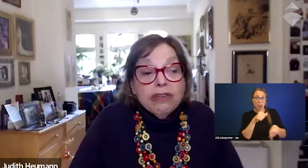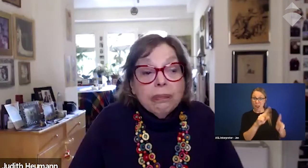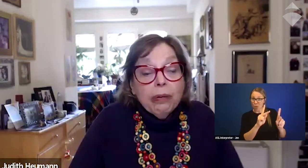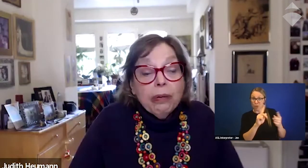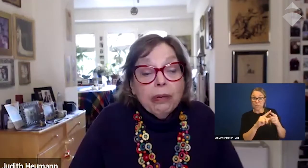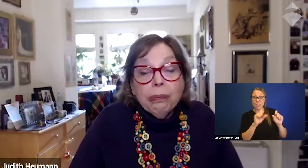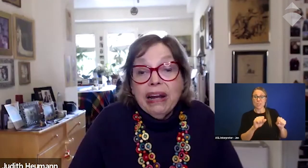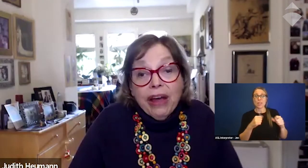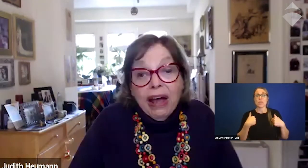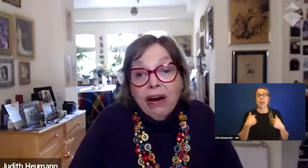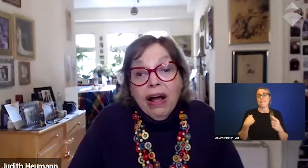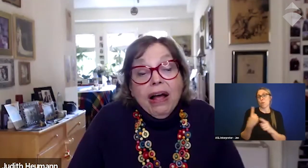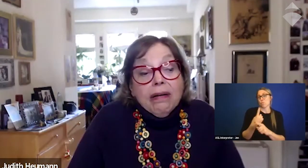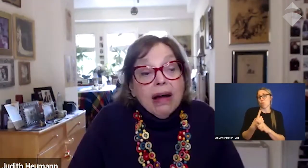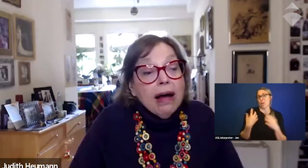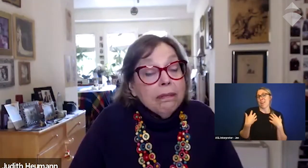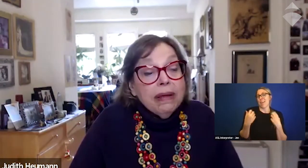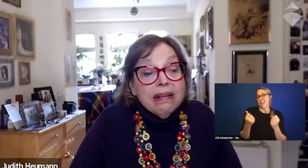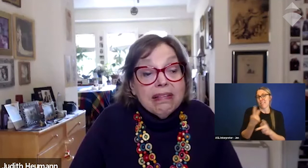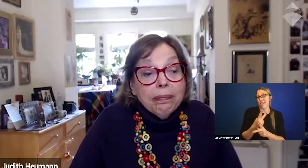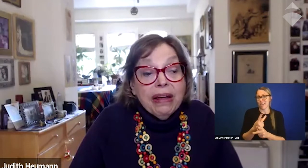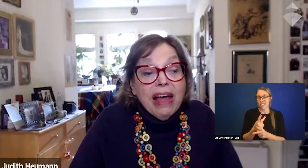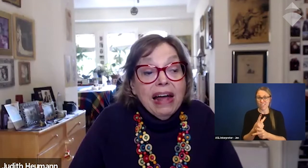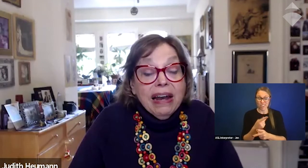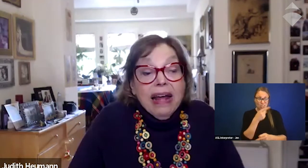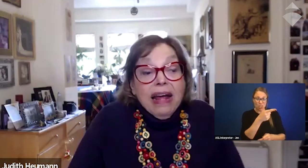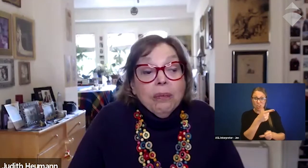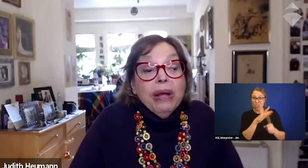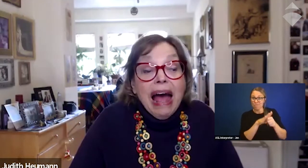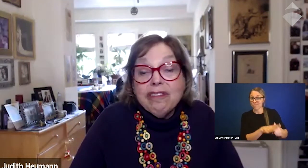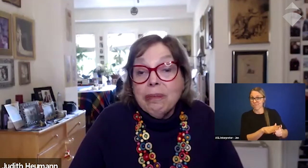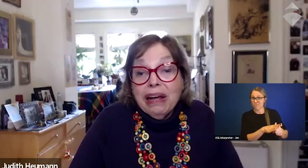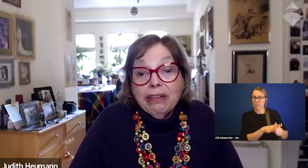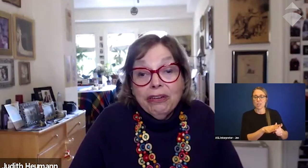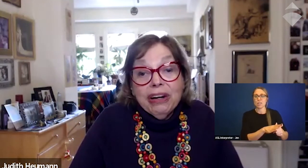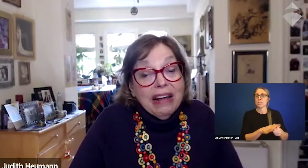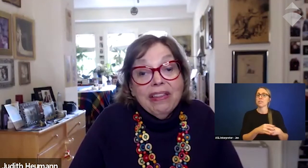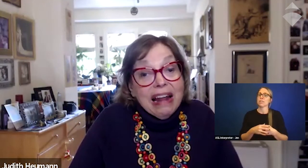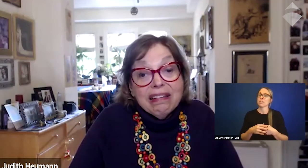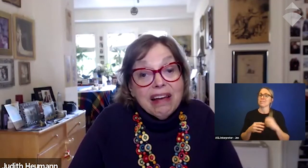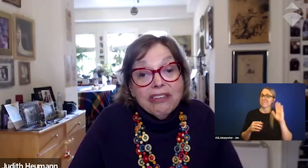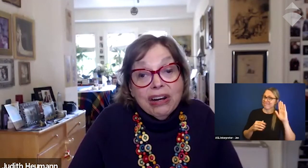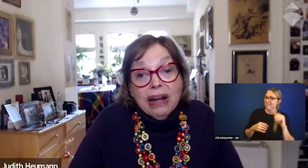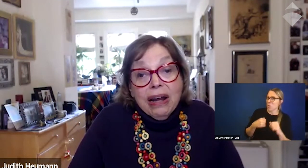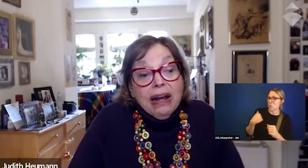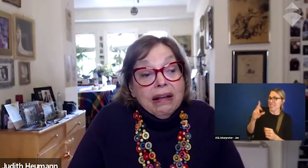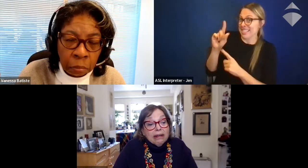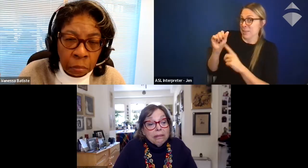to appropriate healthcare is something that we have to be included in that discussion